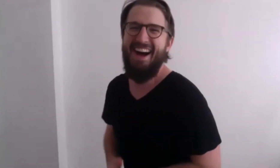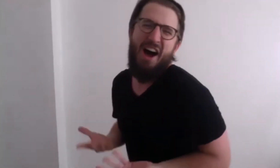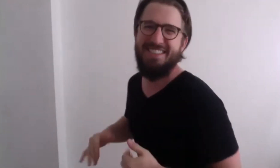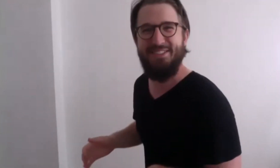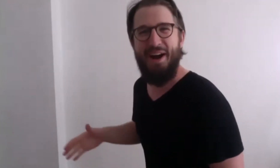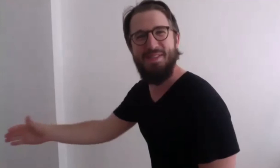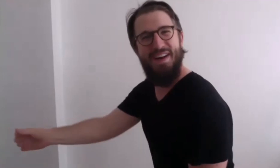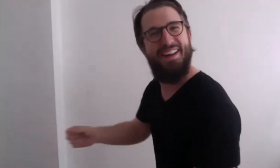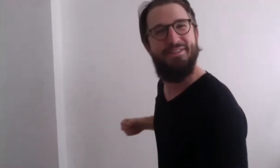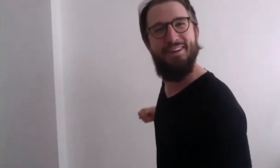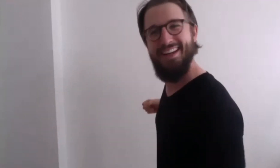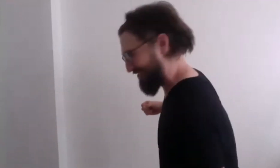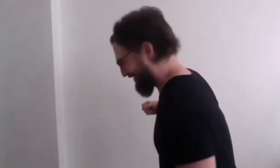I'll just grab some out of the fridge.